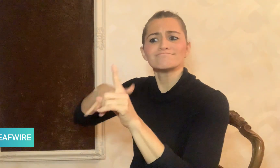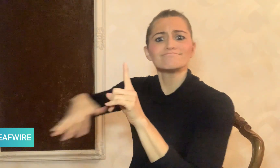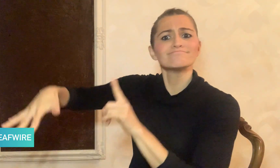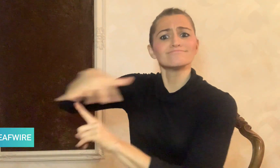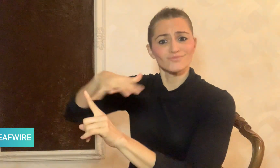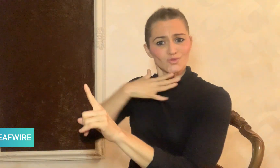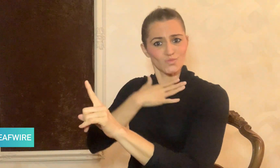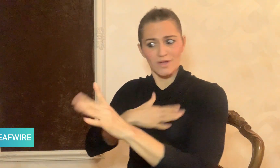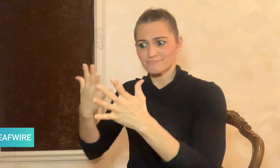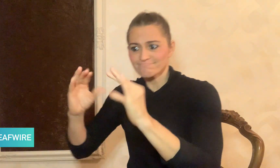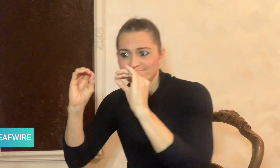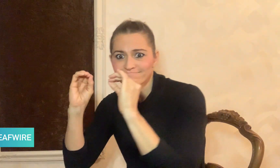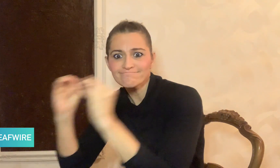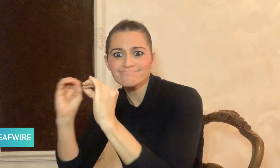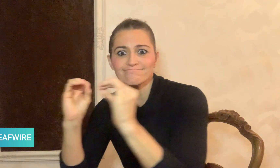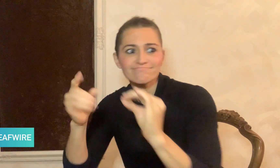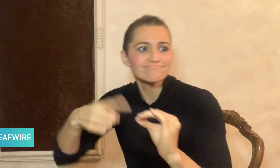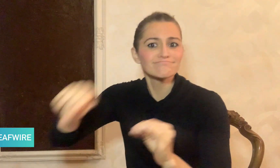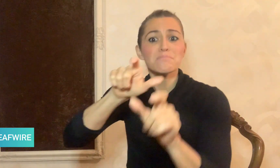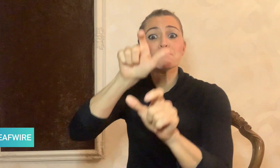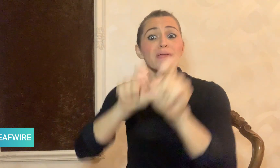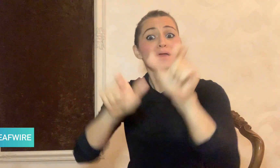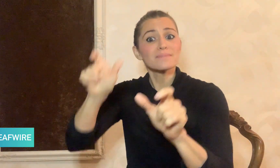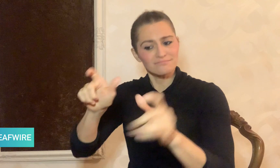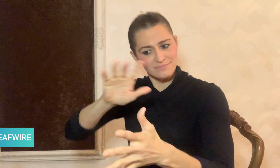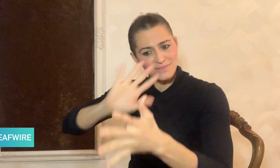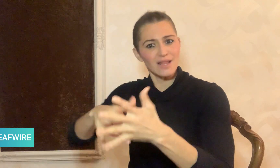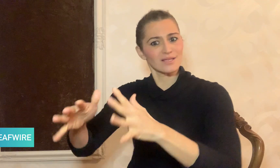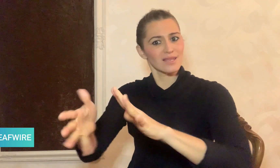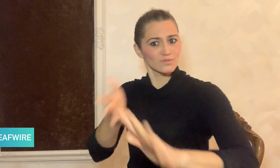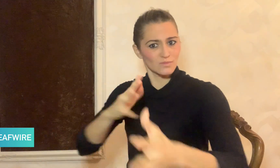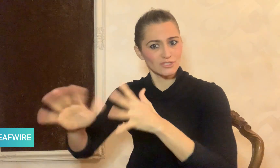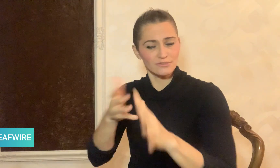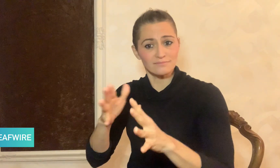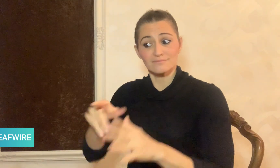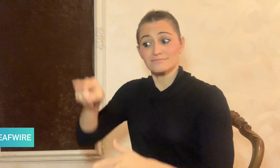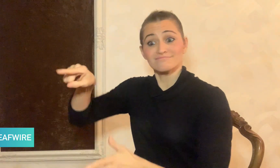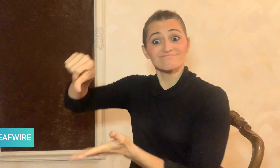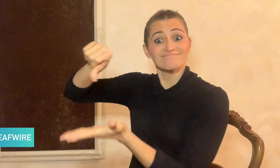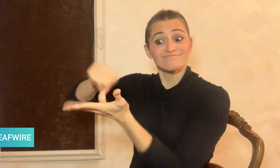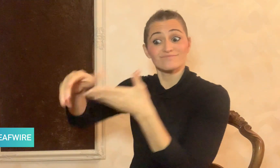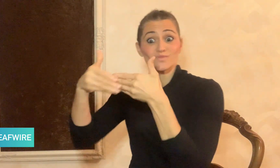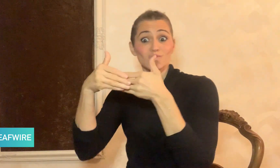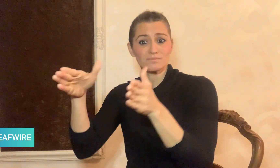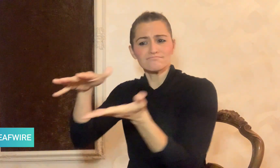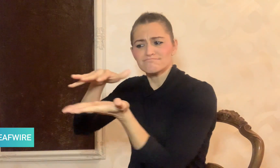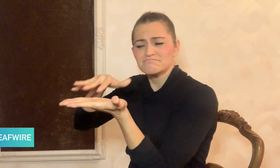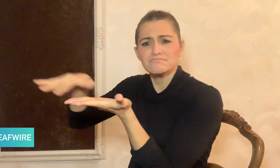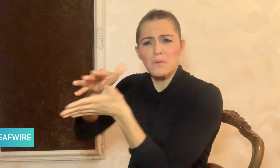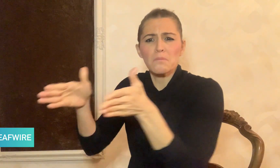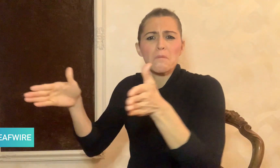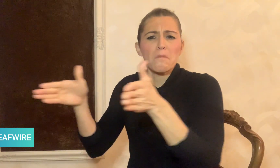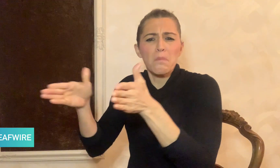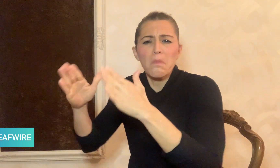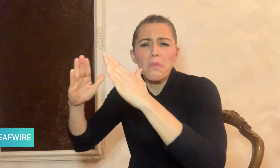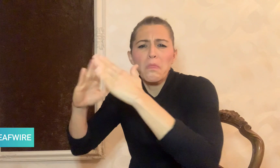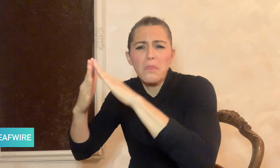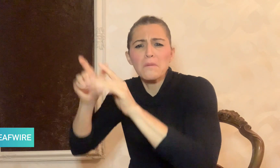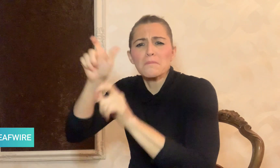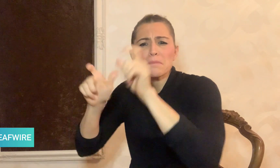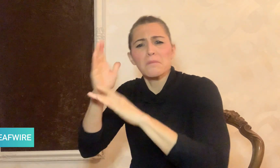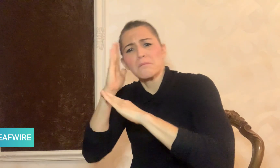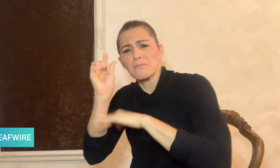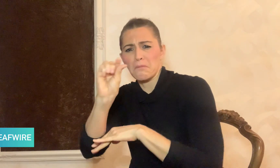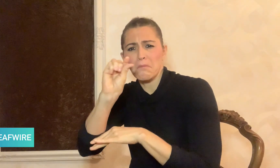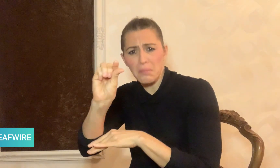Syria to teach other people sign language. Thirty-five people